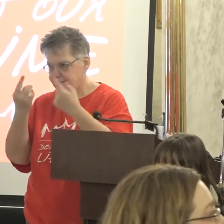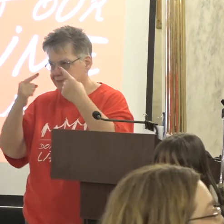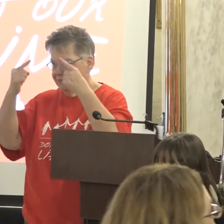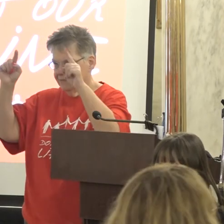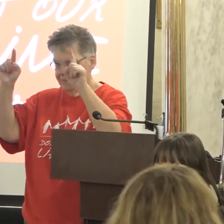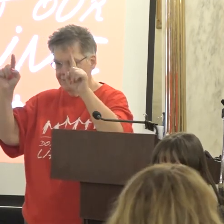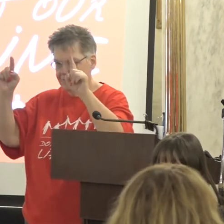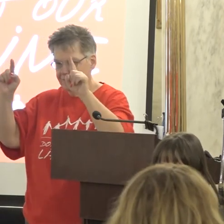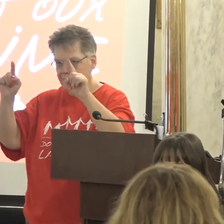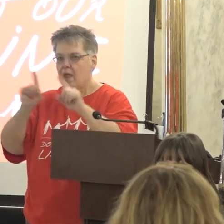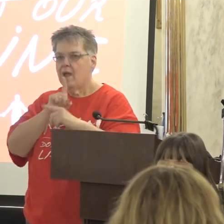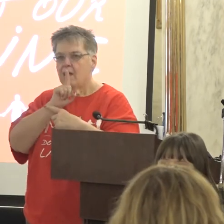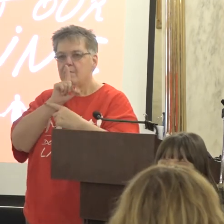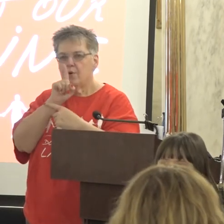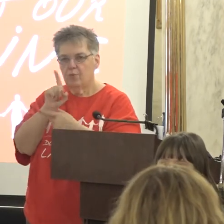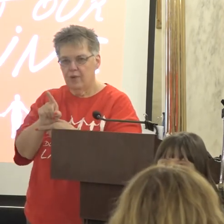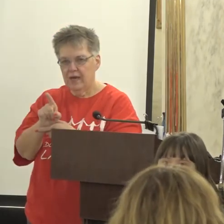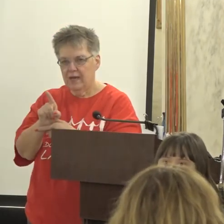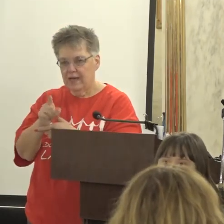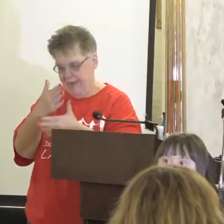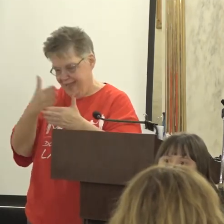But really and truly at the end of the day